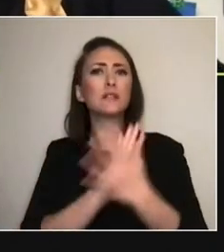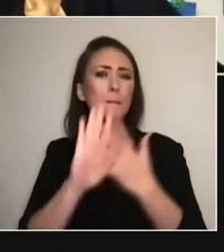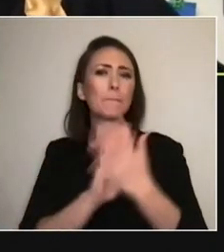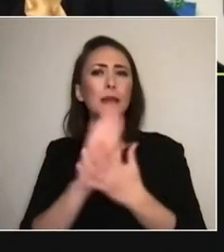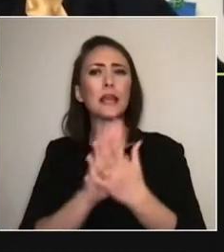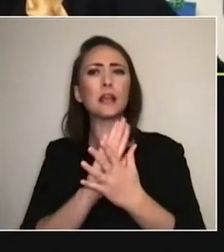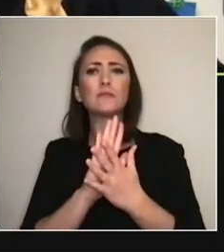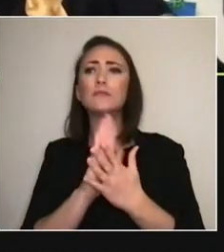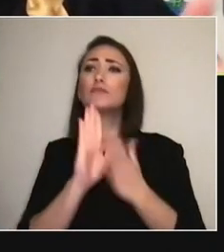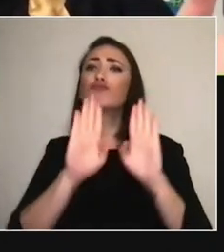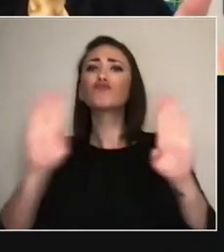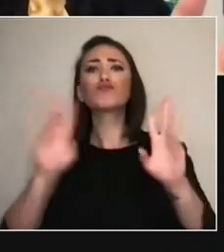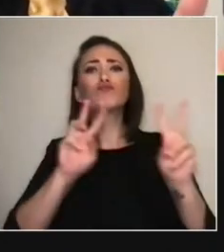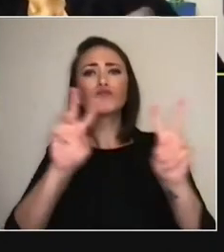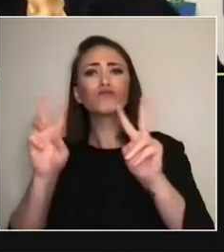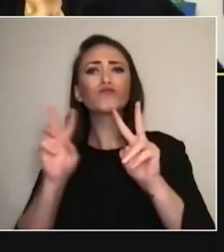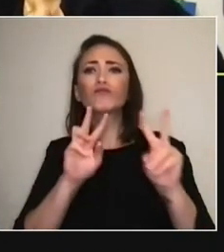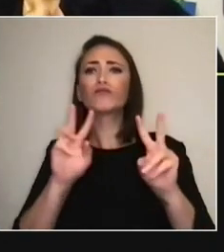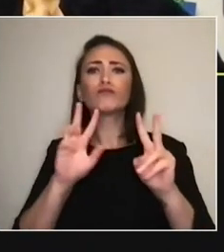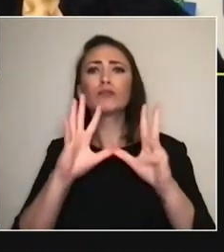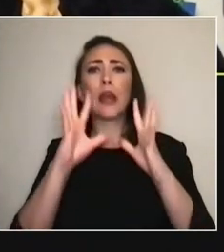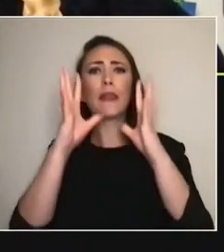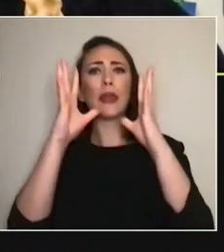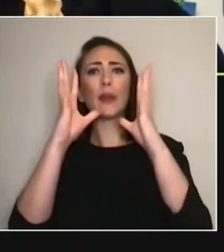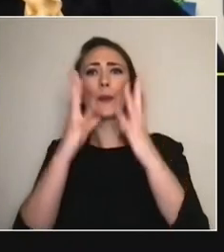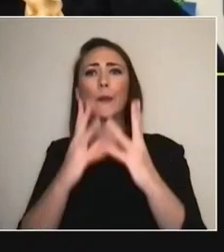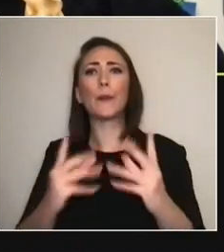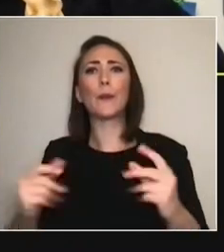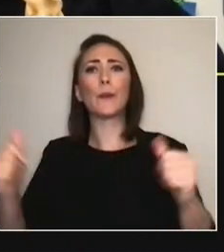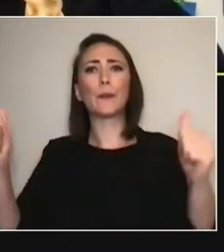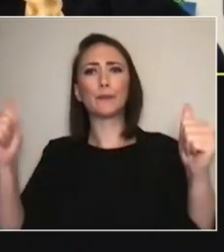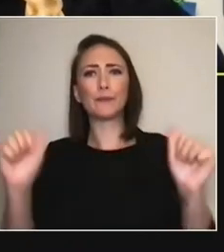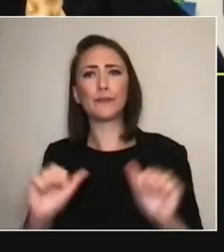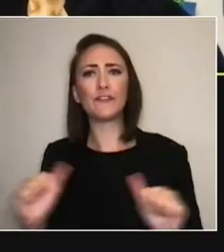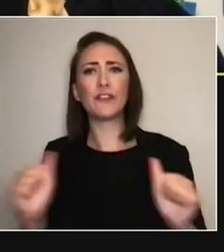So now it kind of doesn't exist in this realm any more.